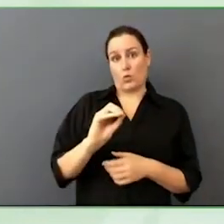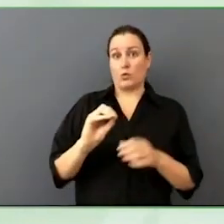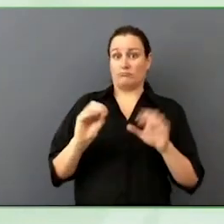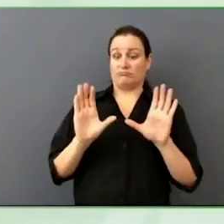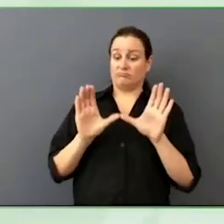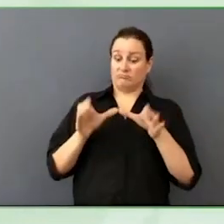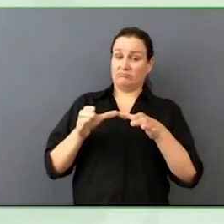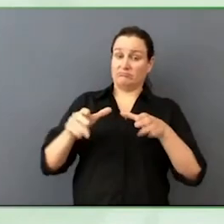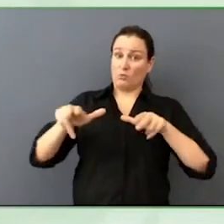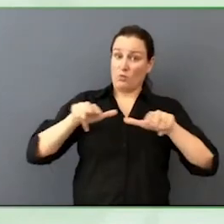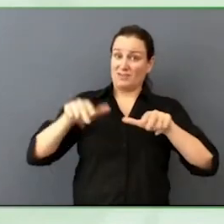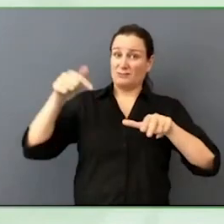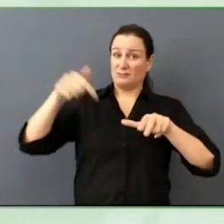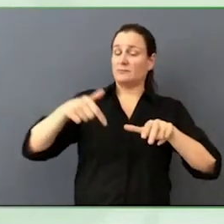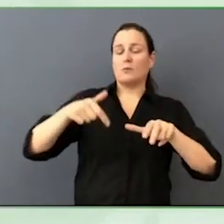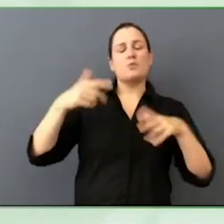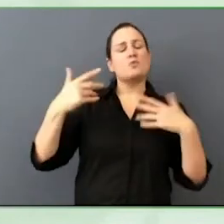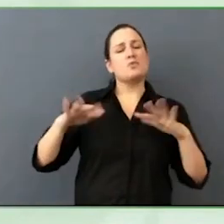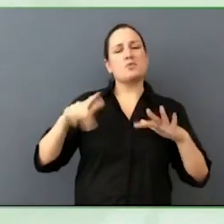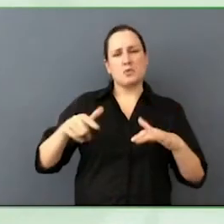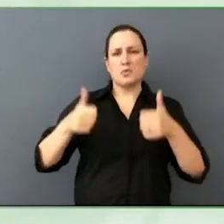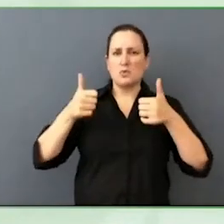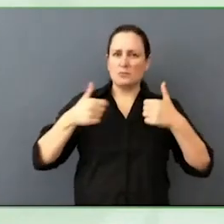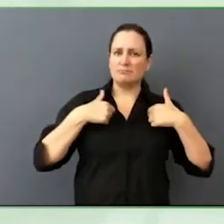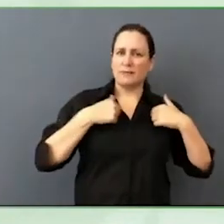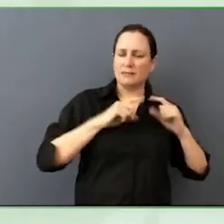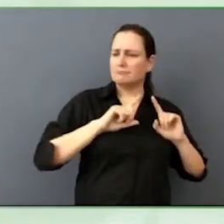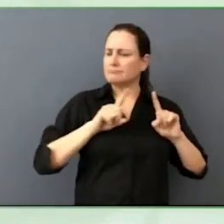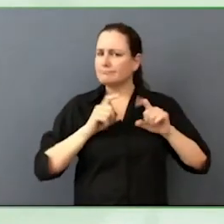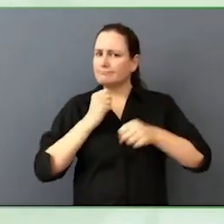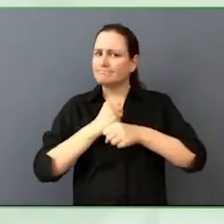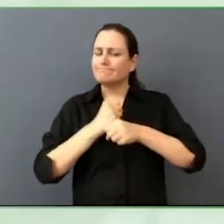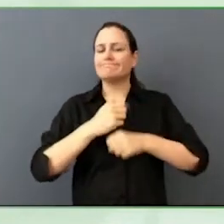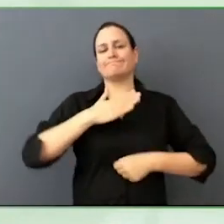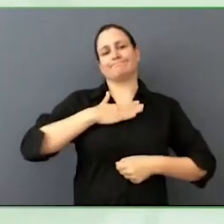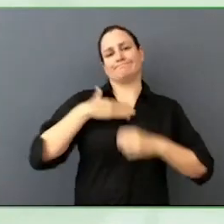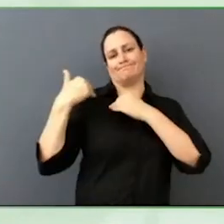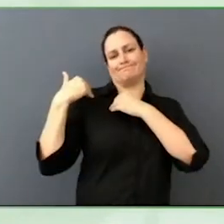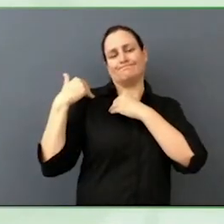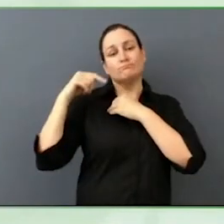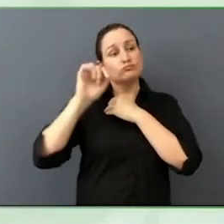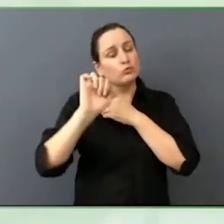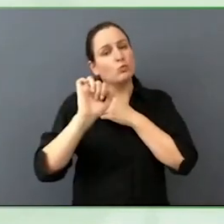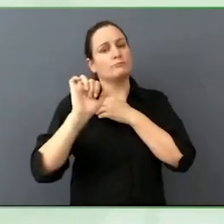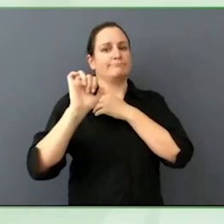At this point I am a consultant helping us shape how we think about